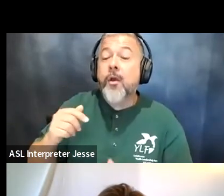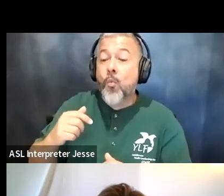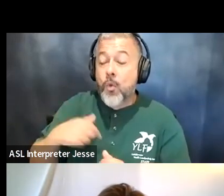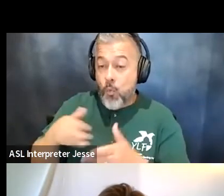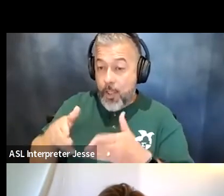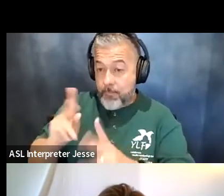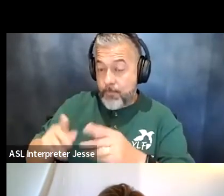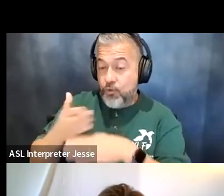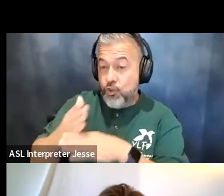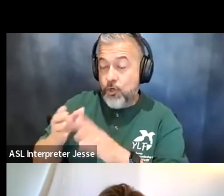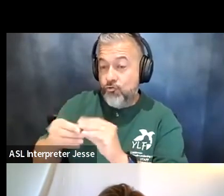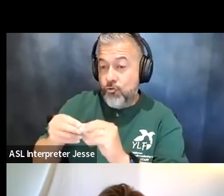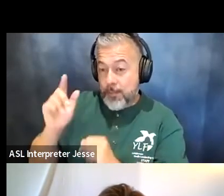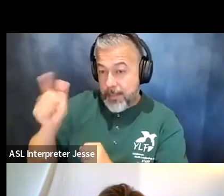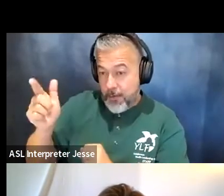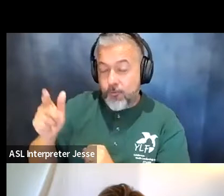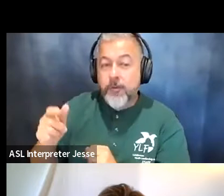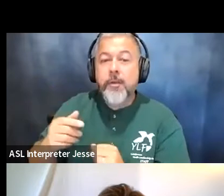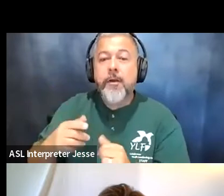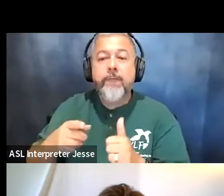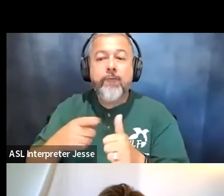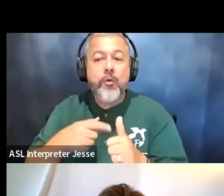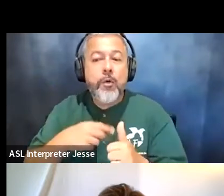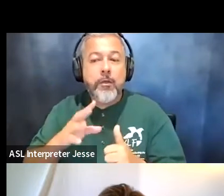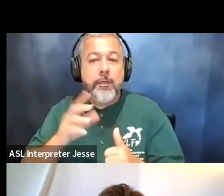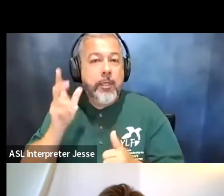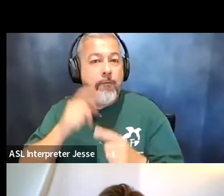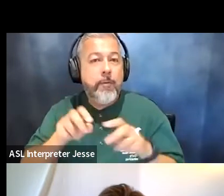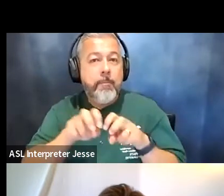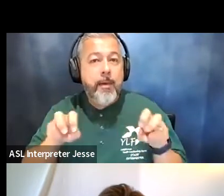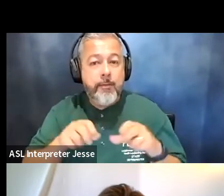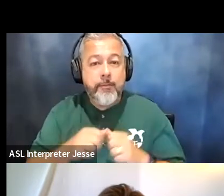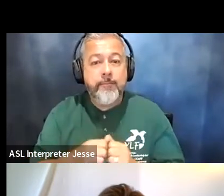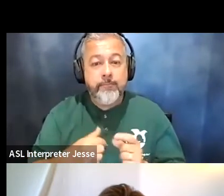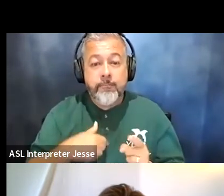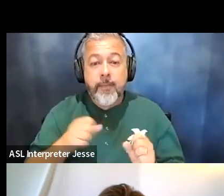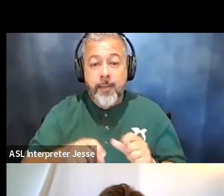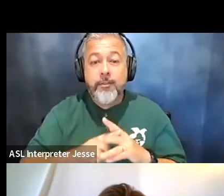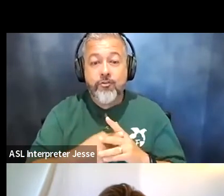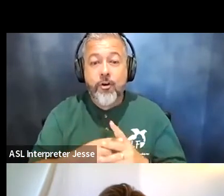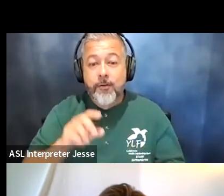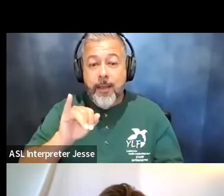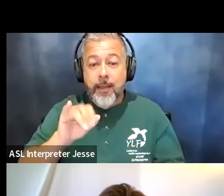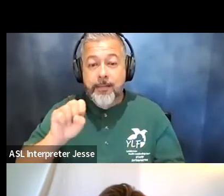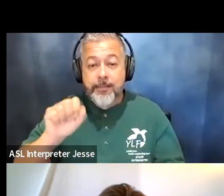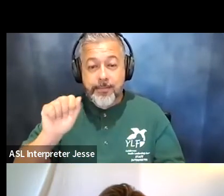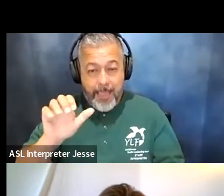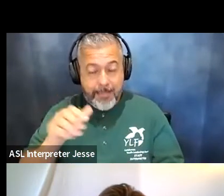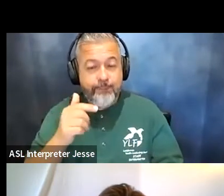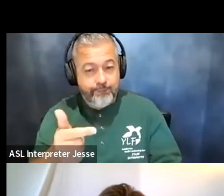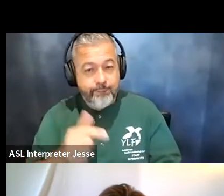for just a second while we hear from our panel members i could start okay go ahead isaac so um